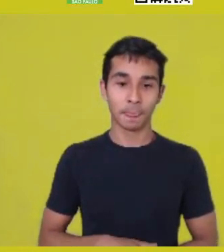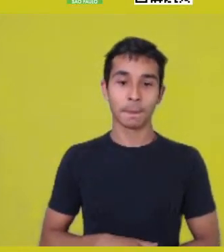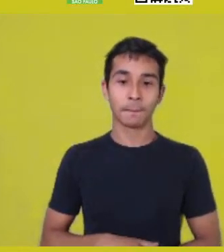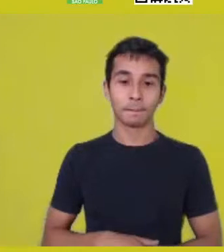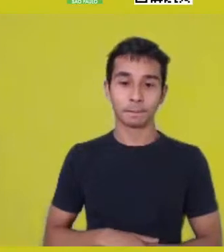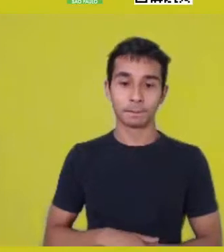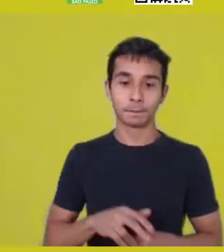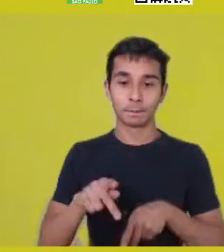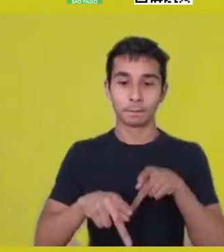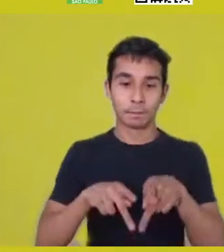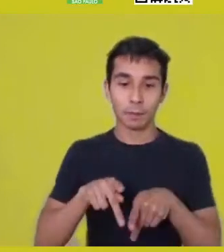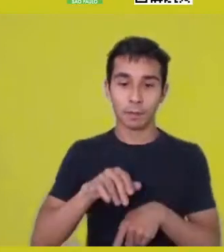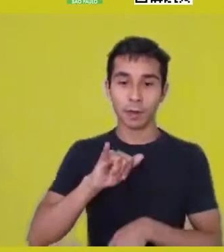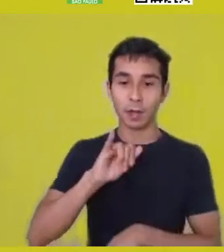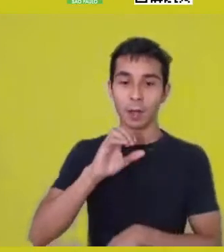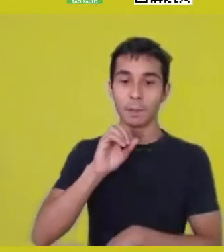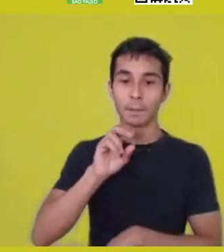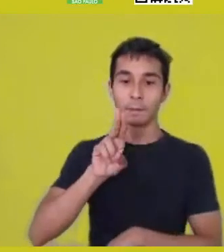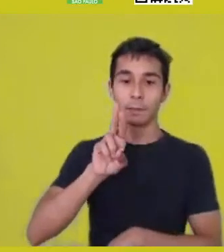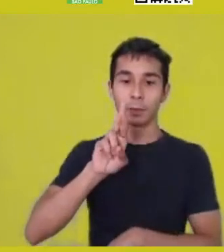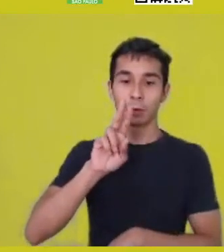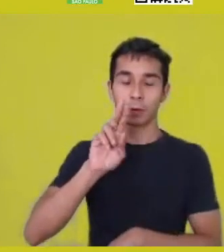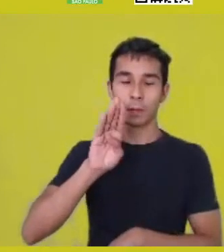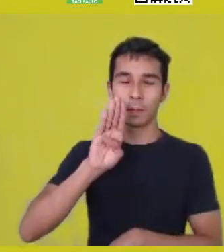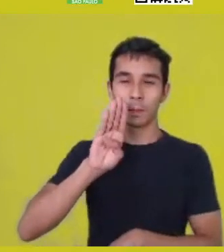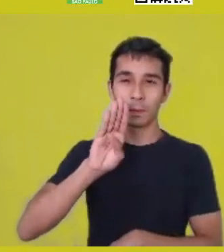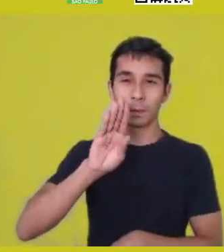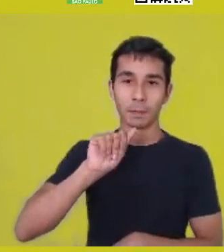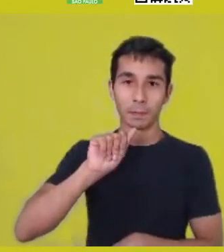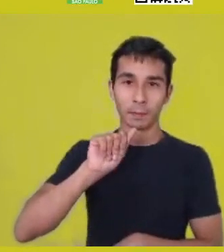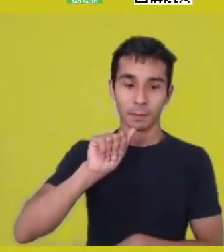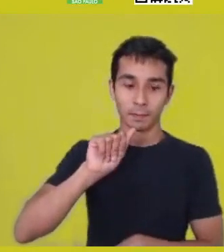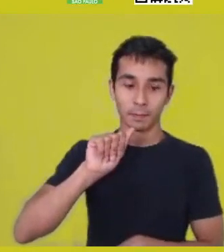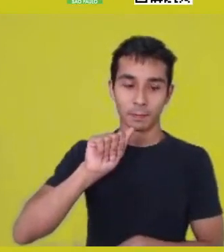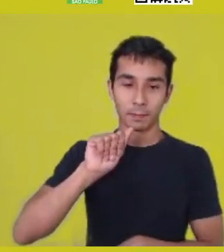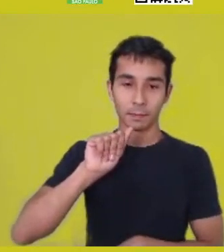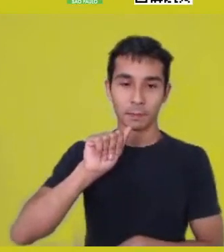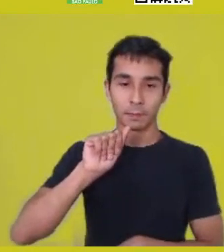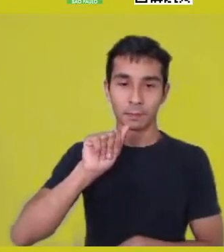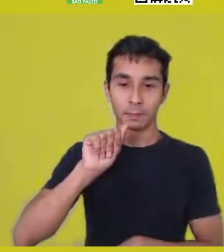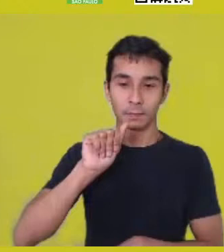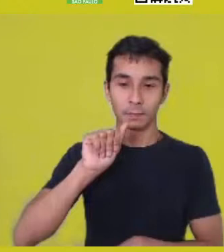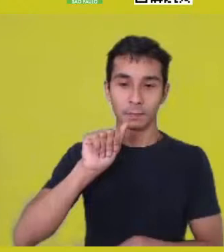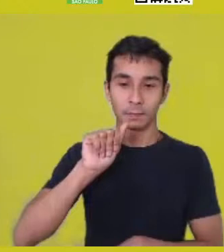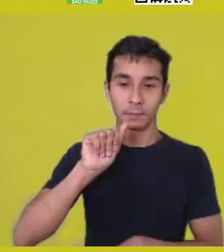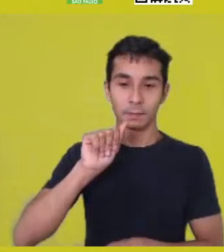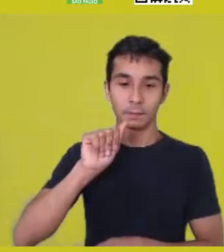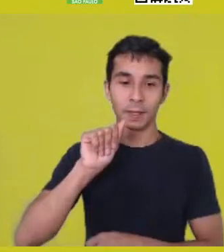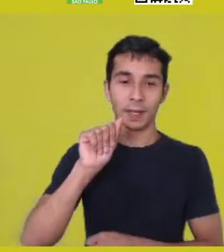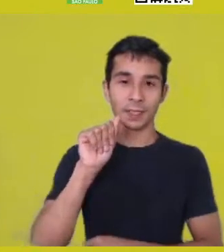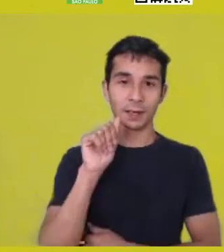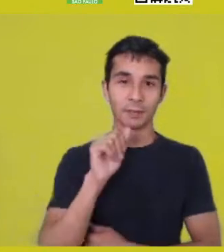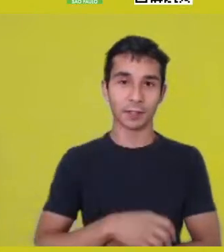That ori, which is also mainly an autonomy of existing in the world,